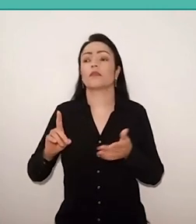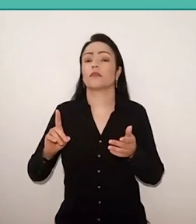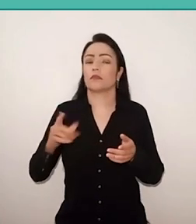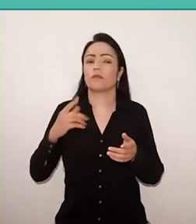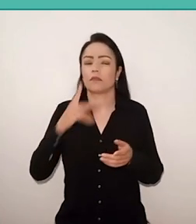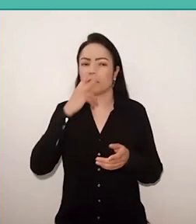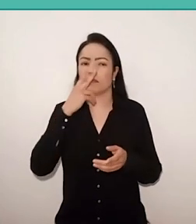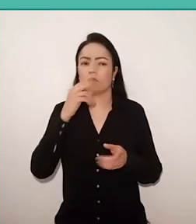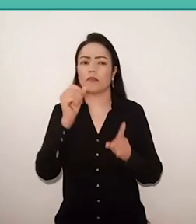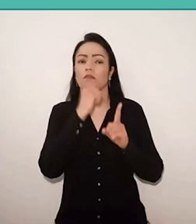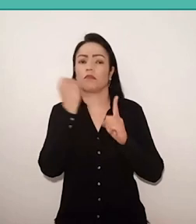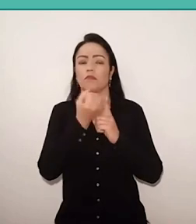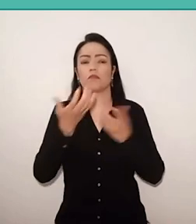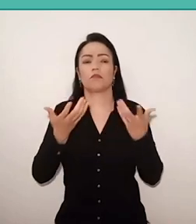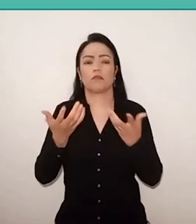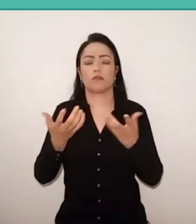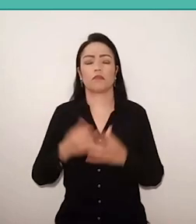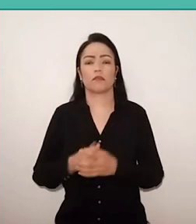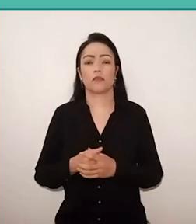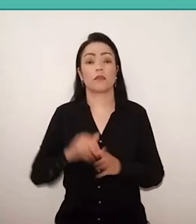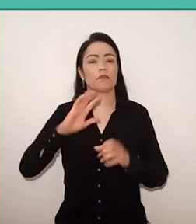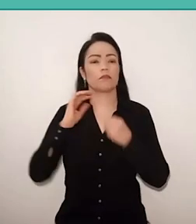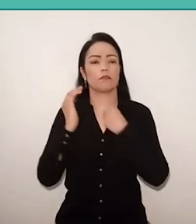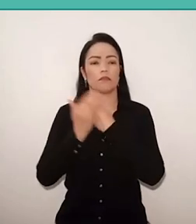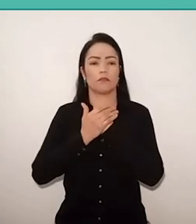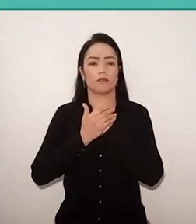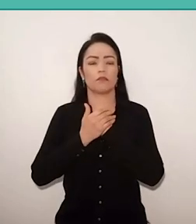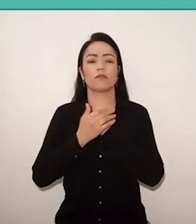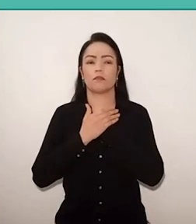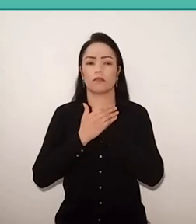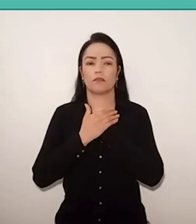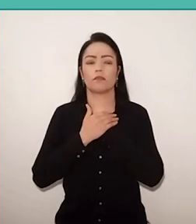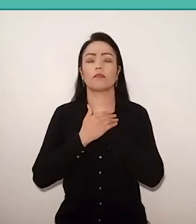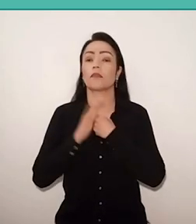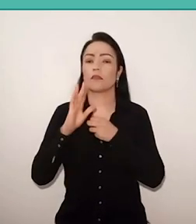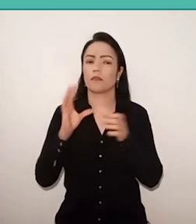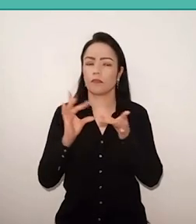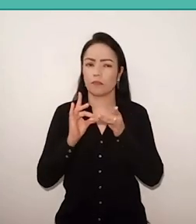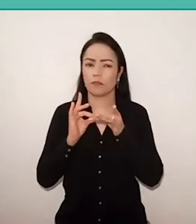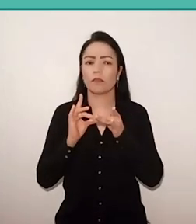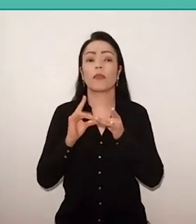But it's more hidden, but it has a religious and ideological alliance.